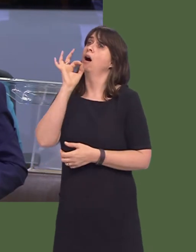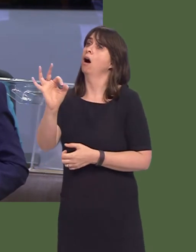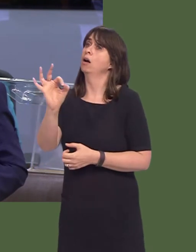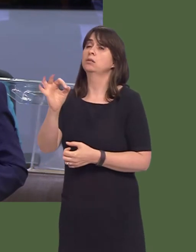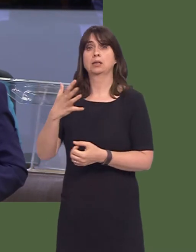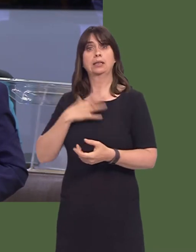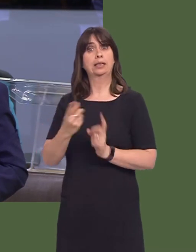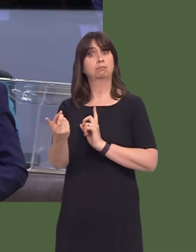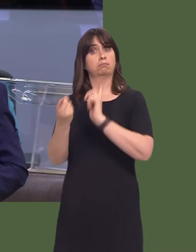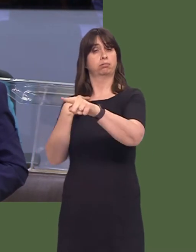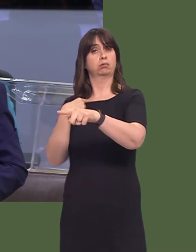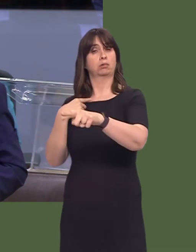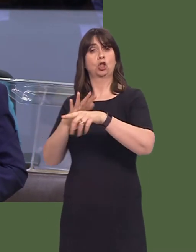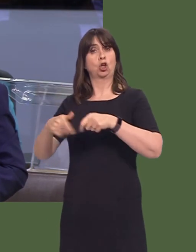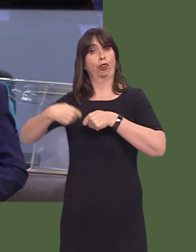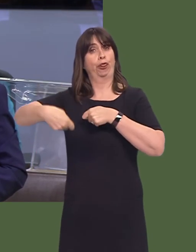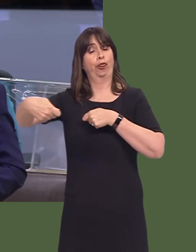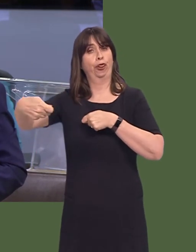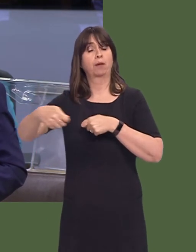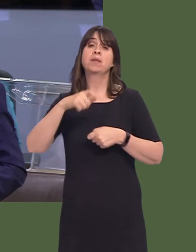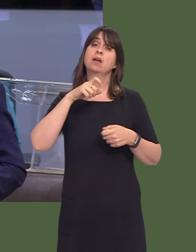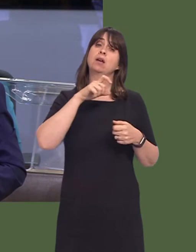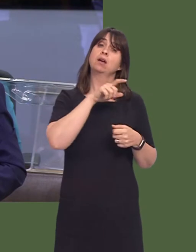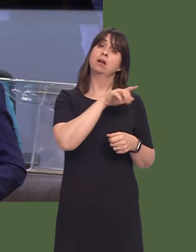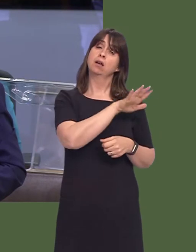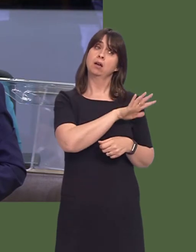Following on from the question that the Member for Carmarthen West and South Pembrokeshire